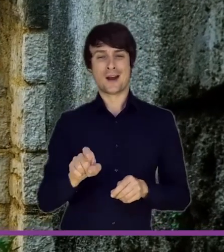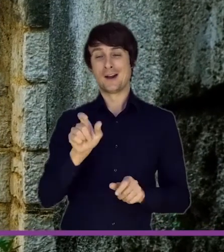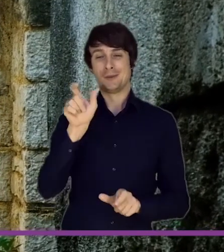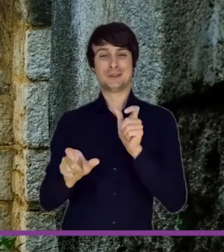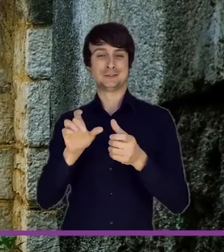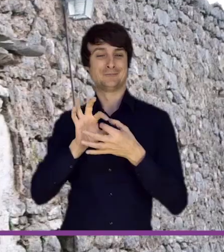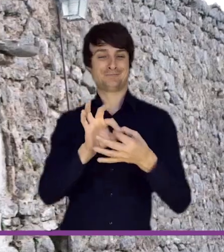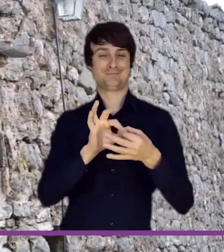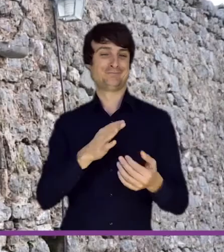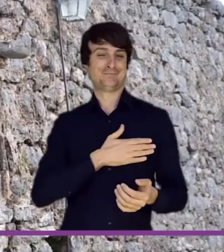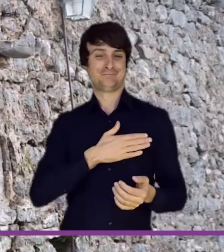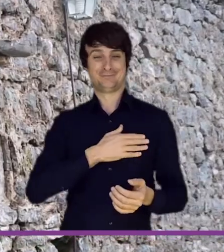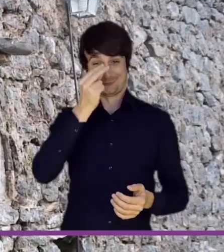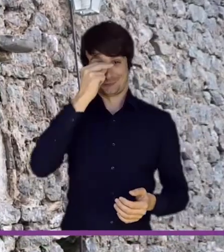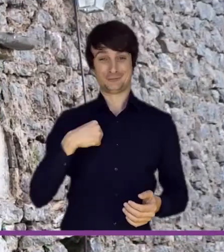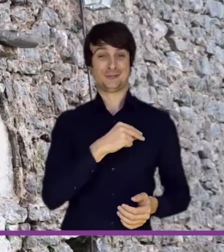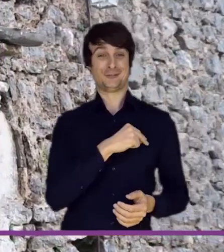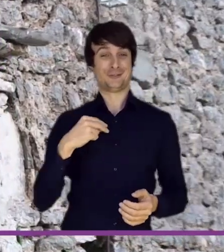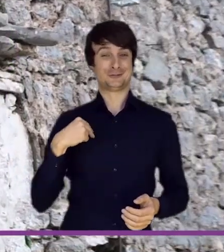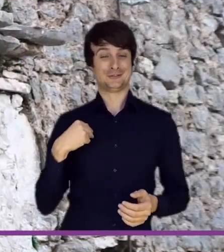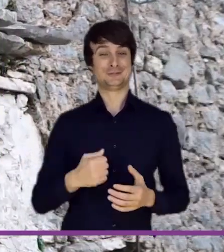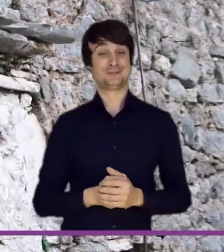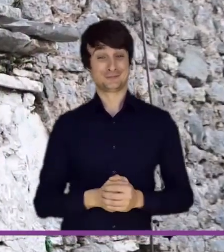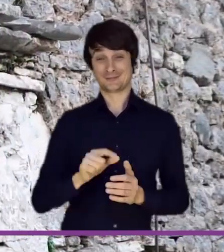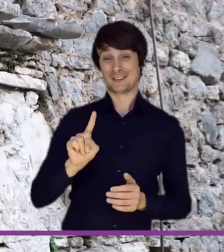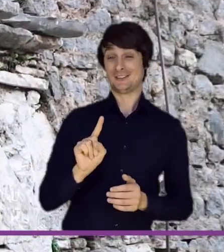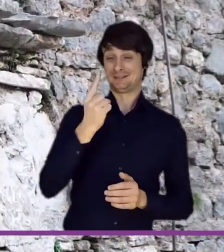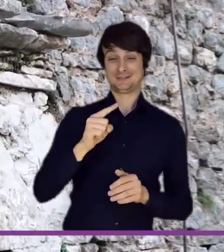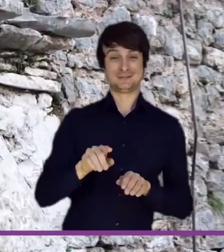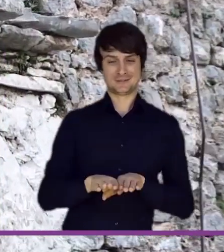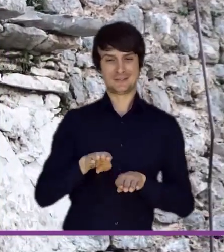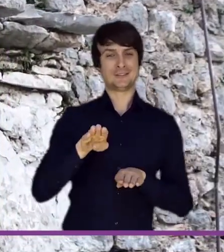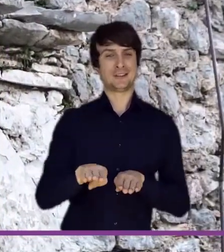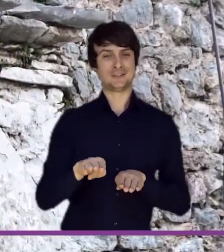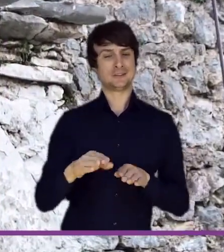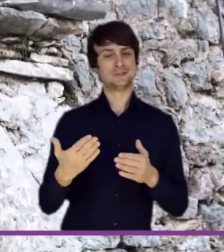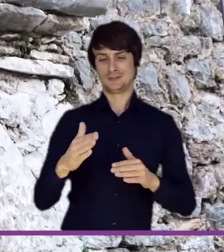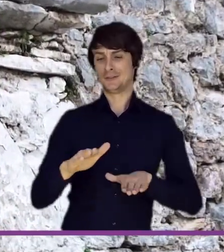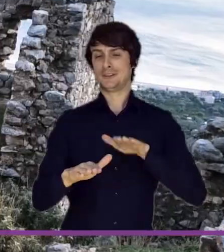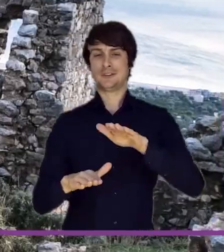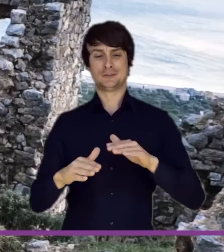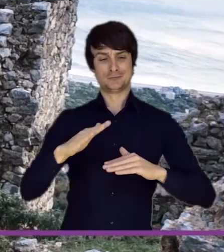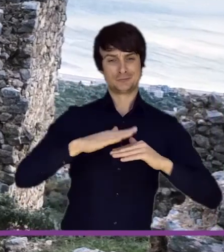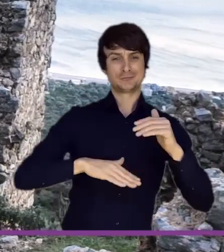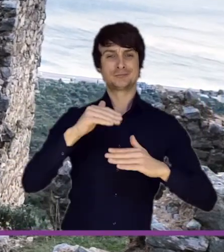The church was built in two main phases, but the walls retain traces of numerous reconstructions.